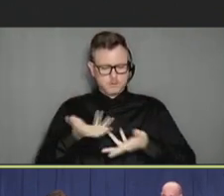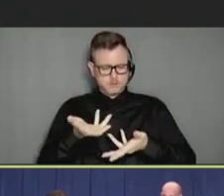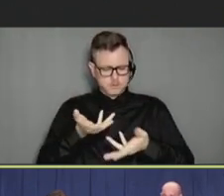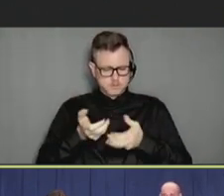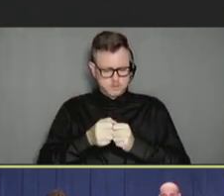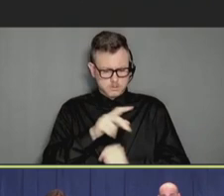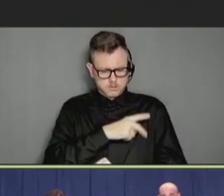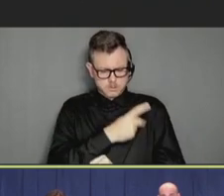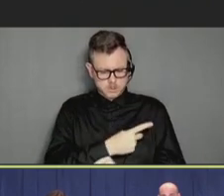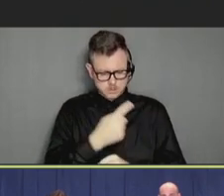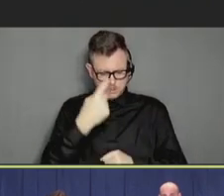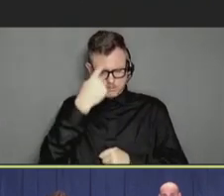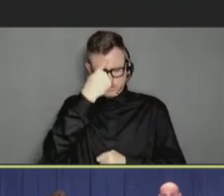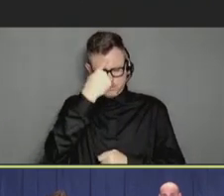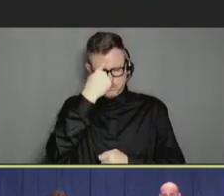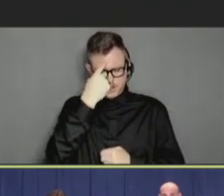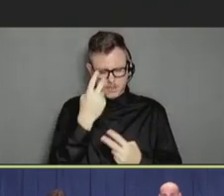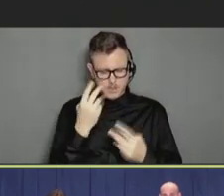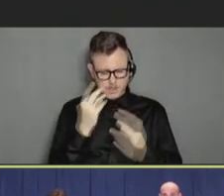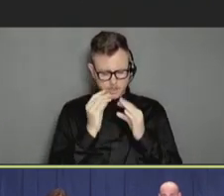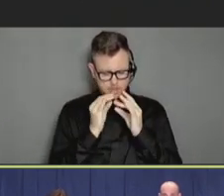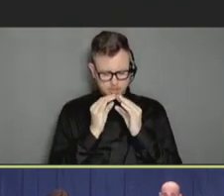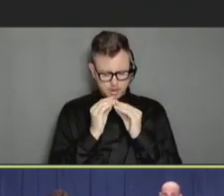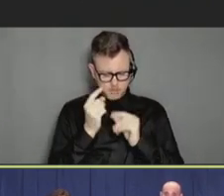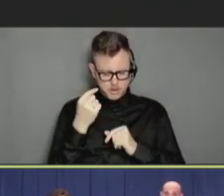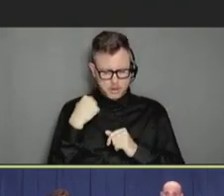kind of like mindfulness, you know, just being aware of what's going on with them and how